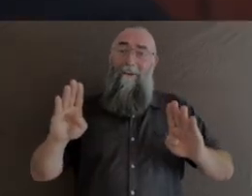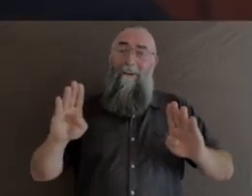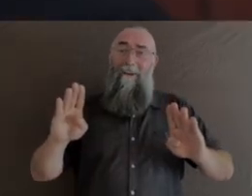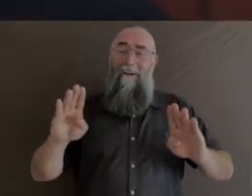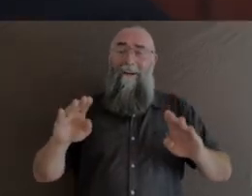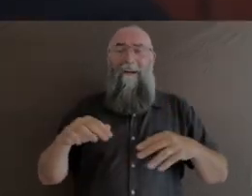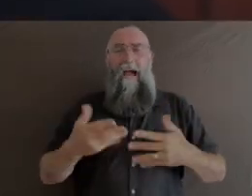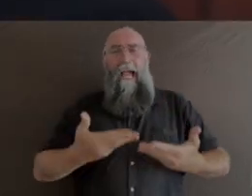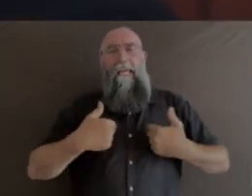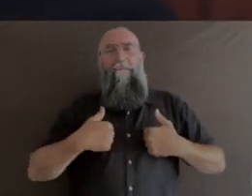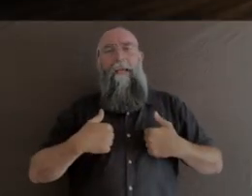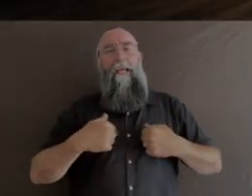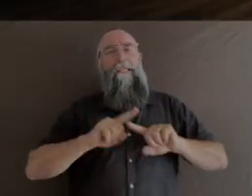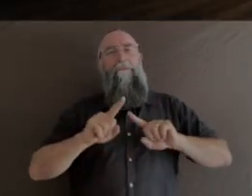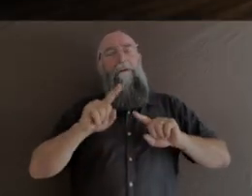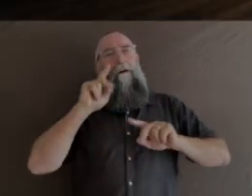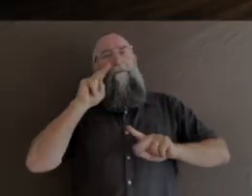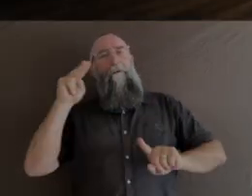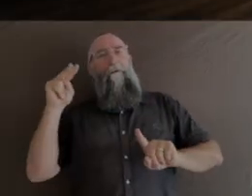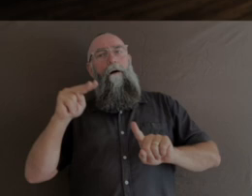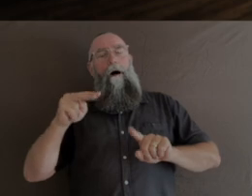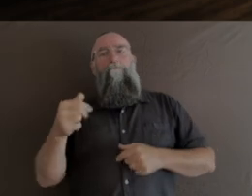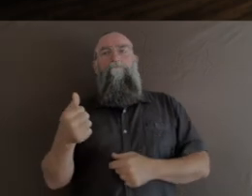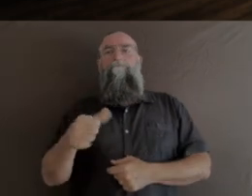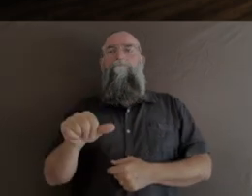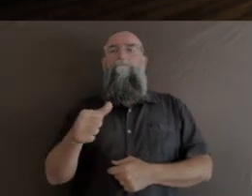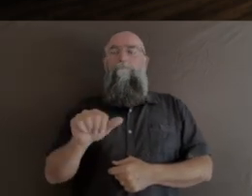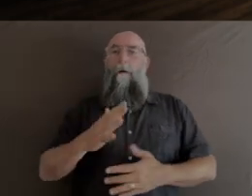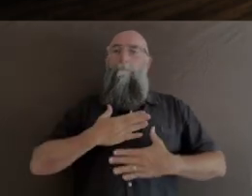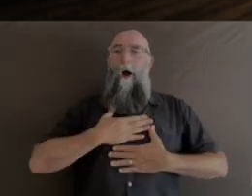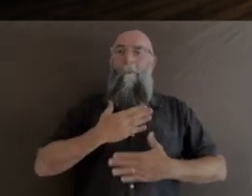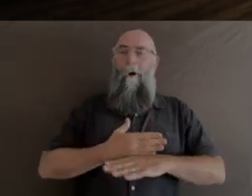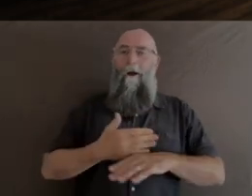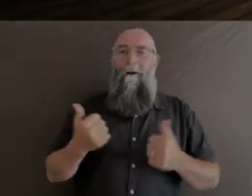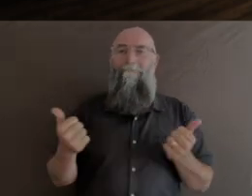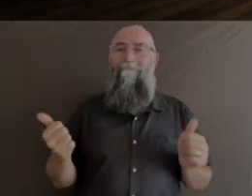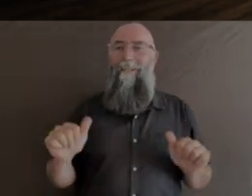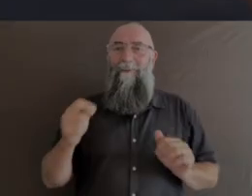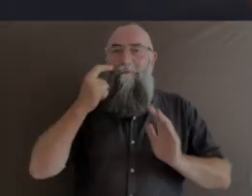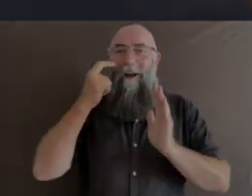it gives me perspective, makes me feel that it is, the work has been recognised as part of this ecology.